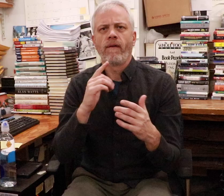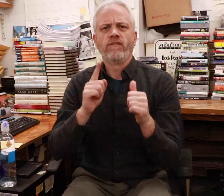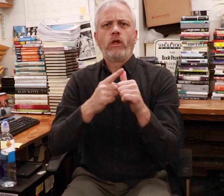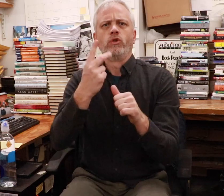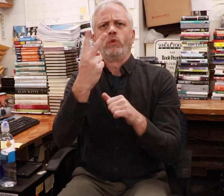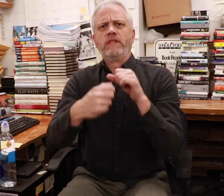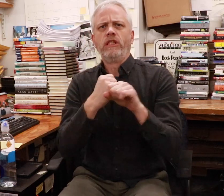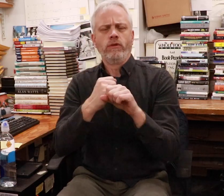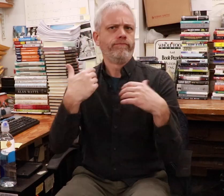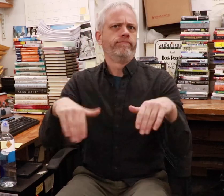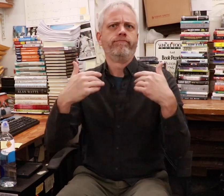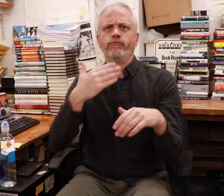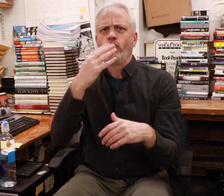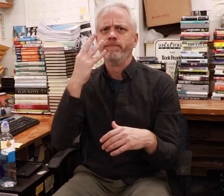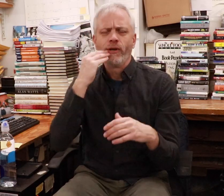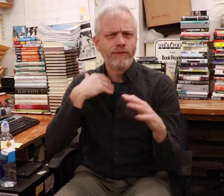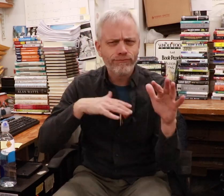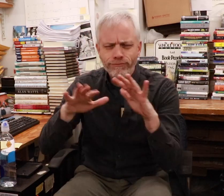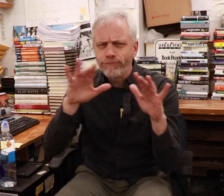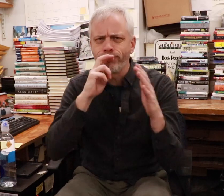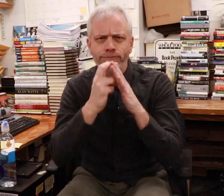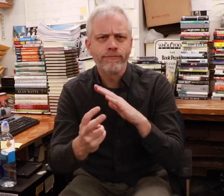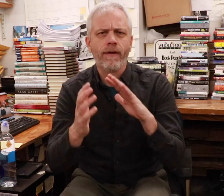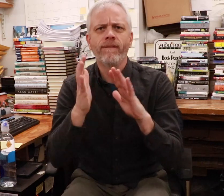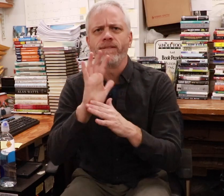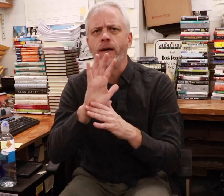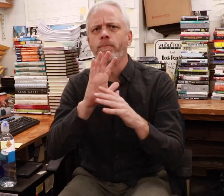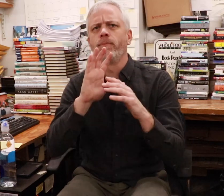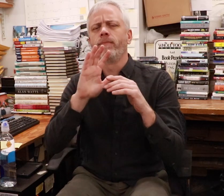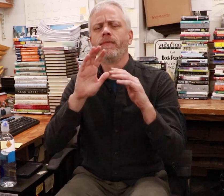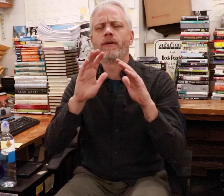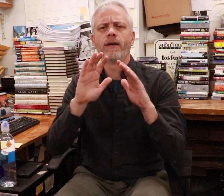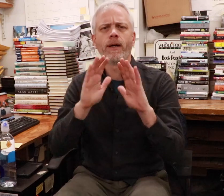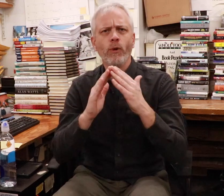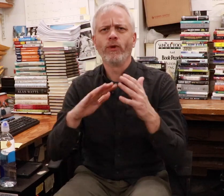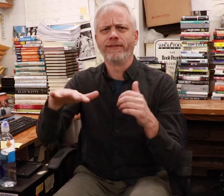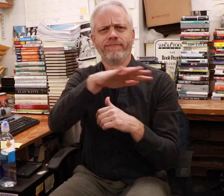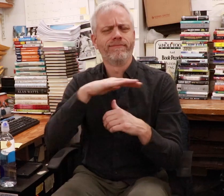I had a great experience the first two years here with the film community in Austin.